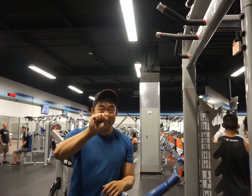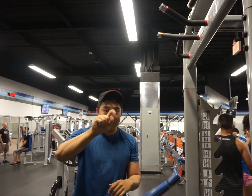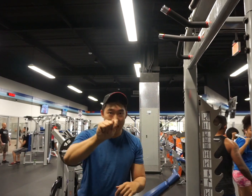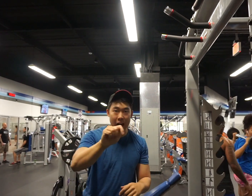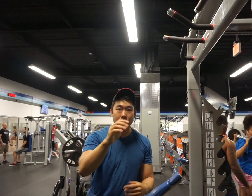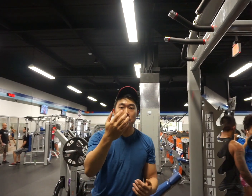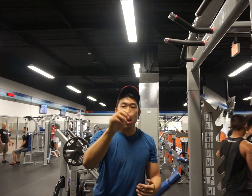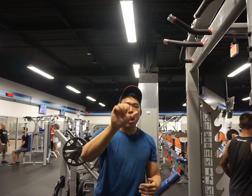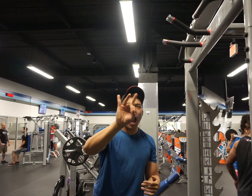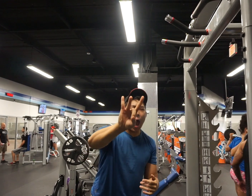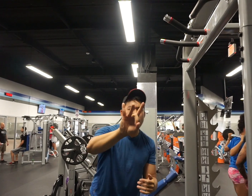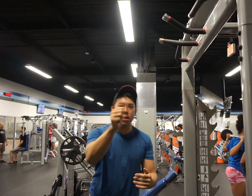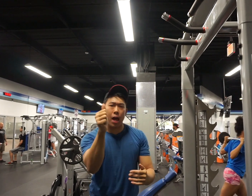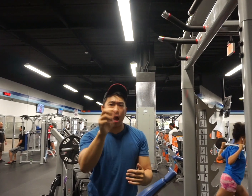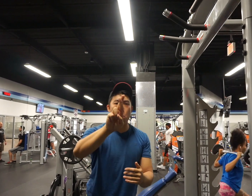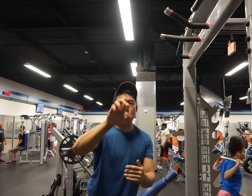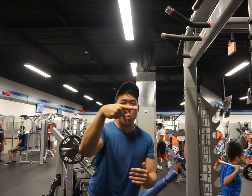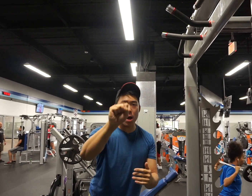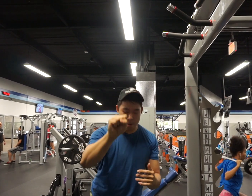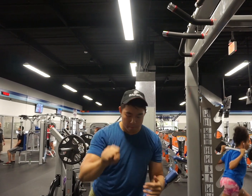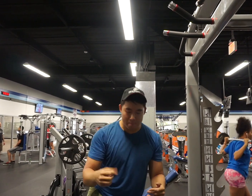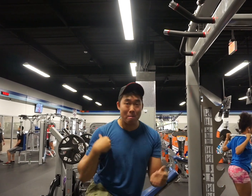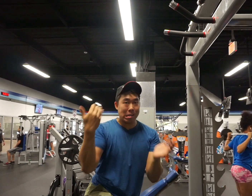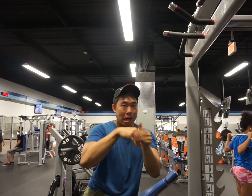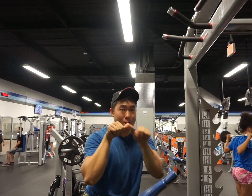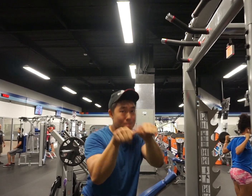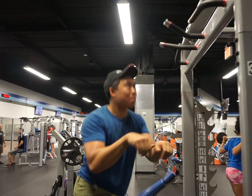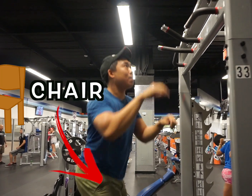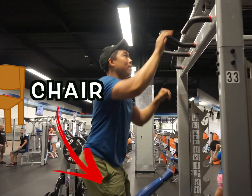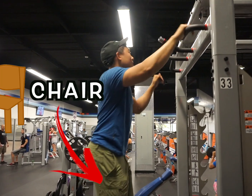3 sets of 8-10 reps. Again, keep doing it.